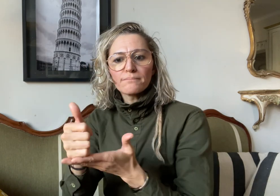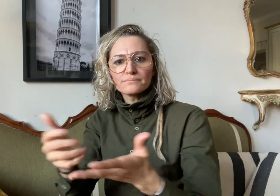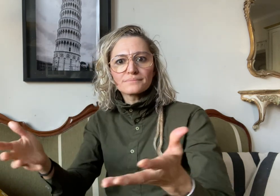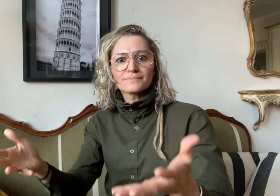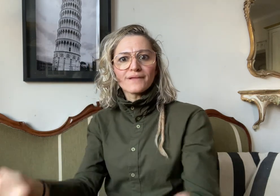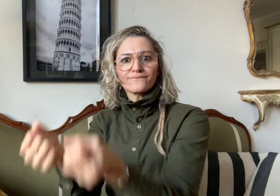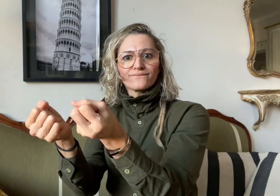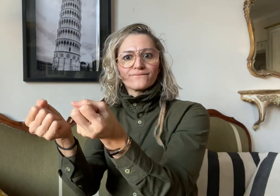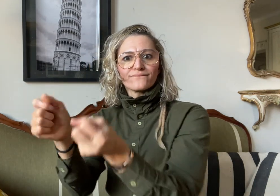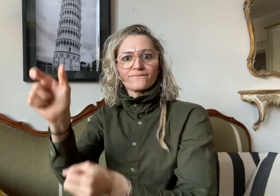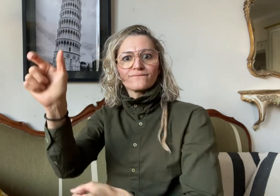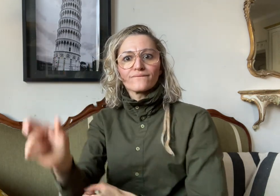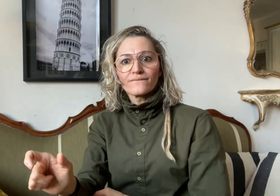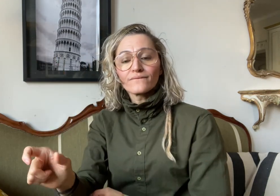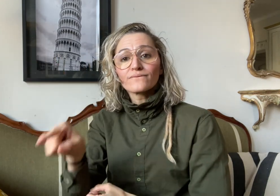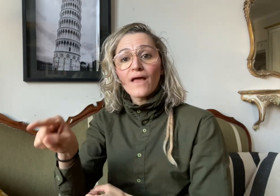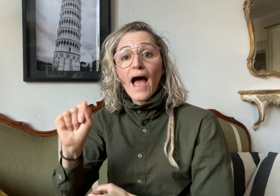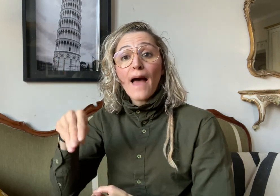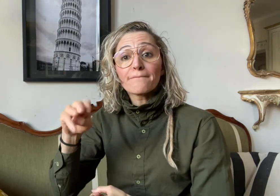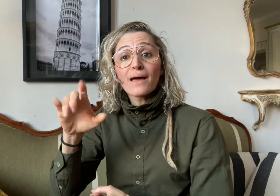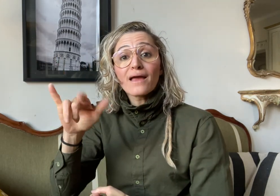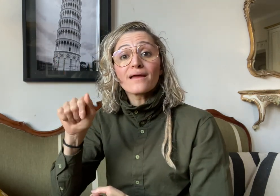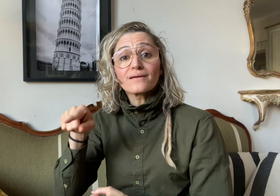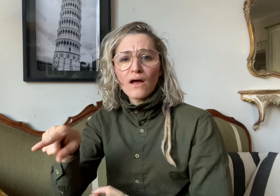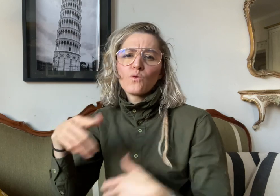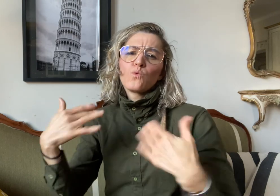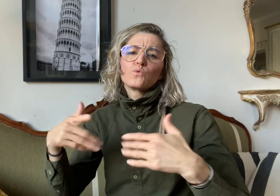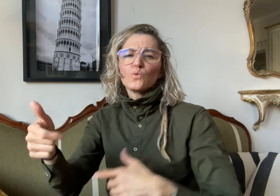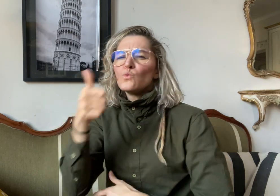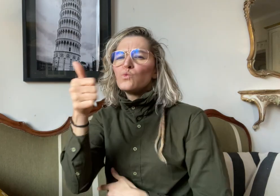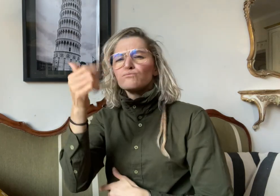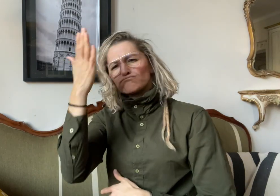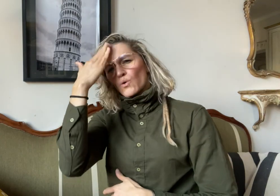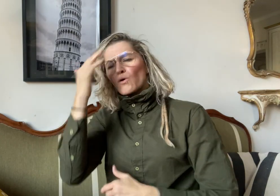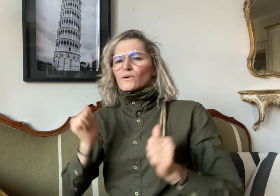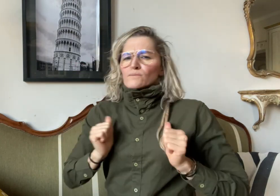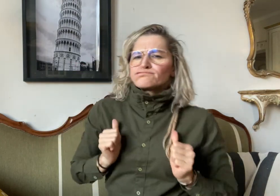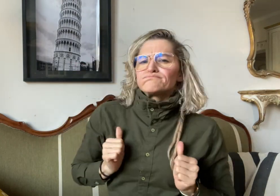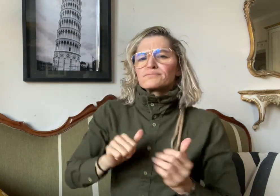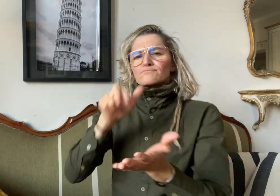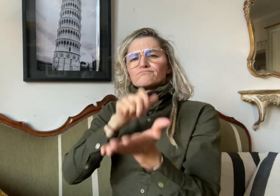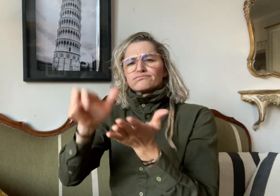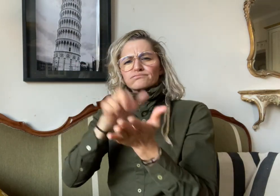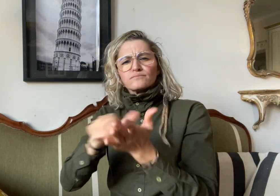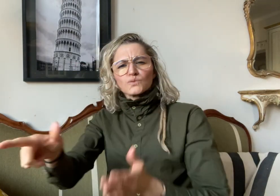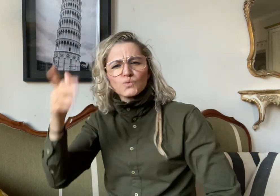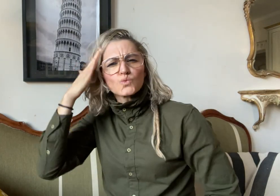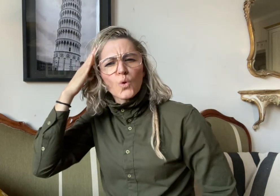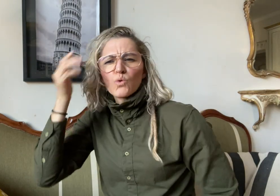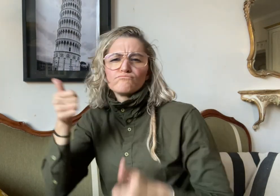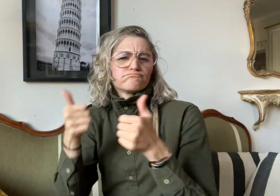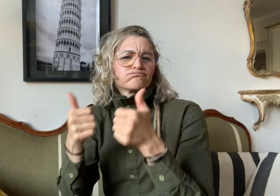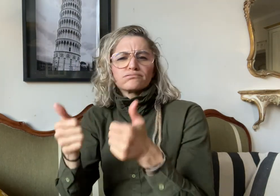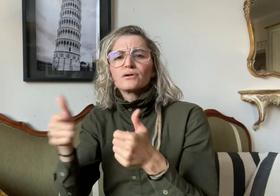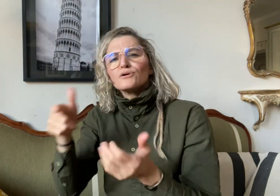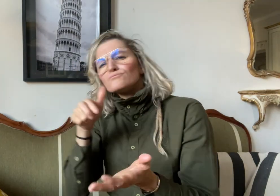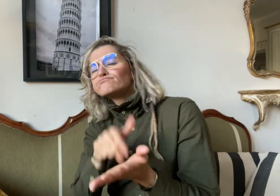who is an avid hiker, decided to challenge herself by climbing